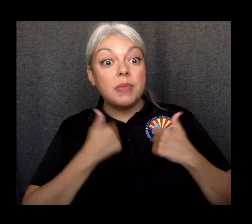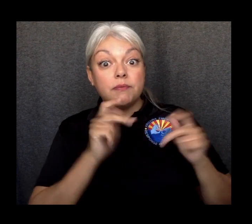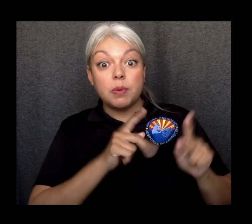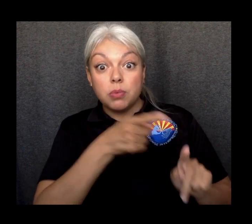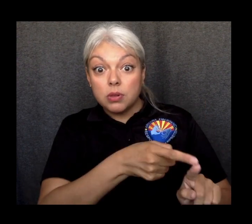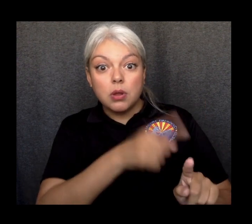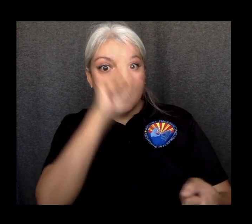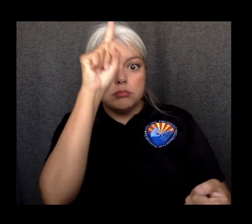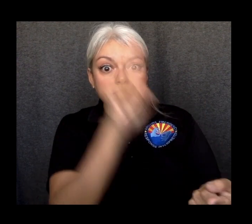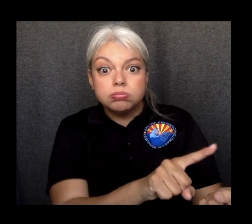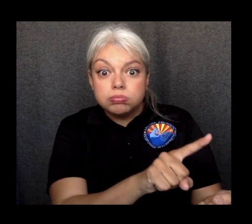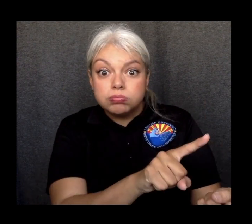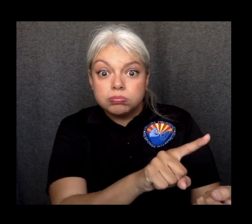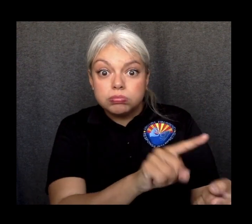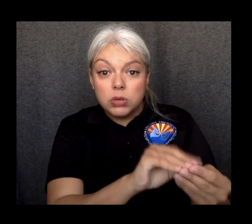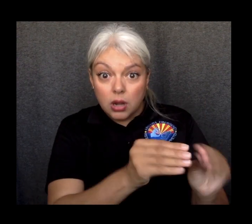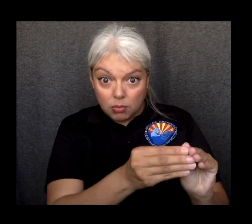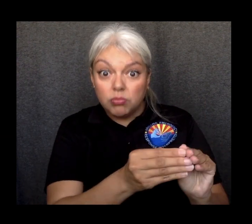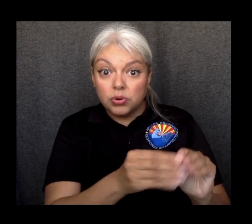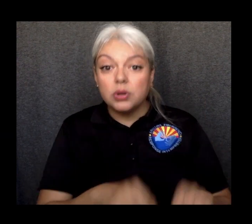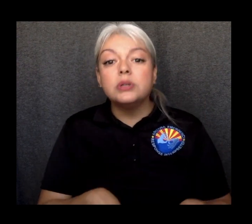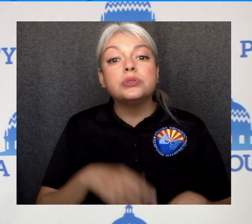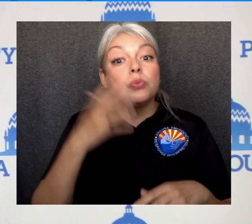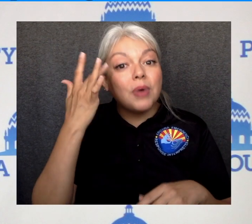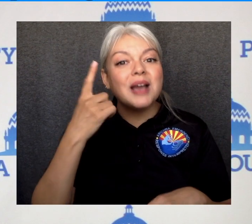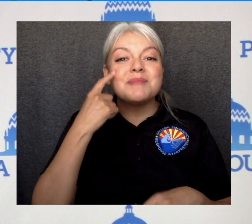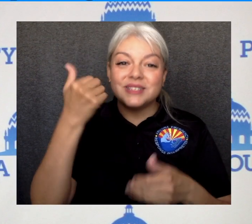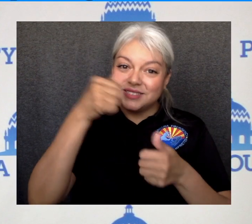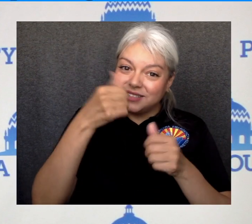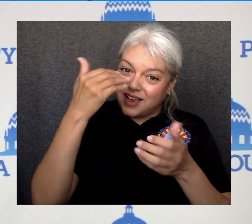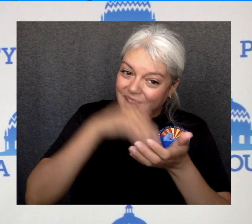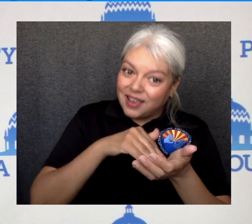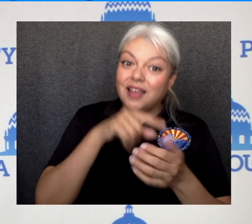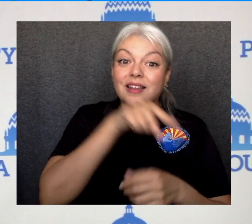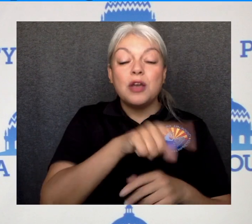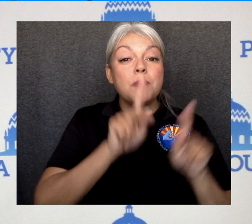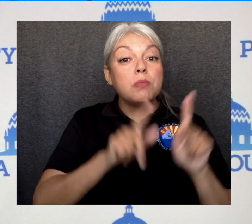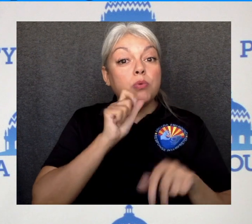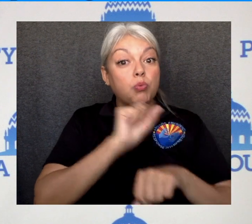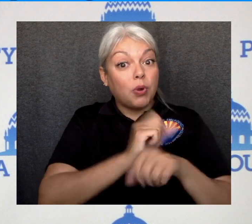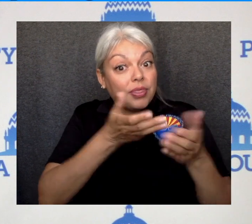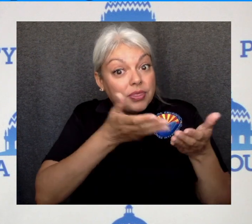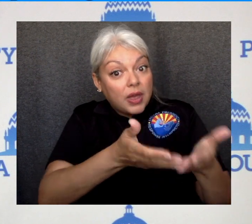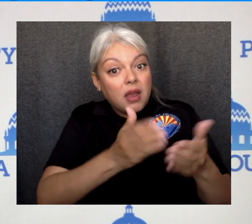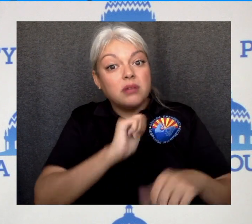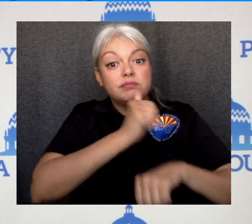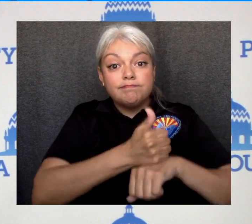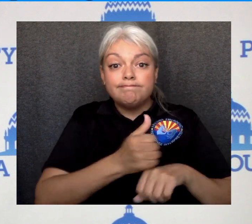This is once again due to the tremendous efforts that the long-term care centers have made to protect their residents.